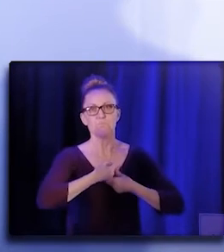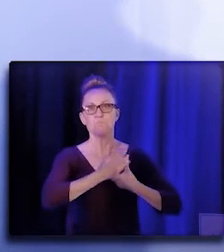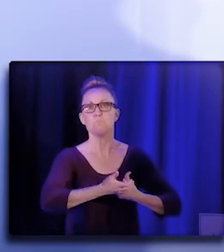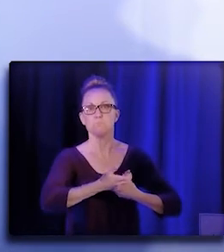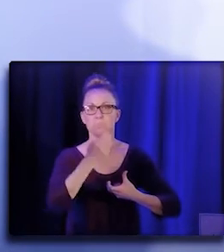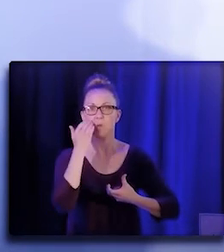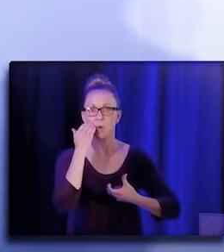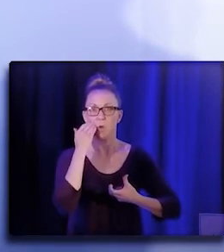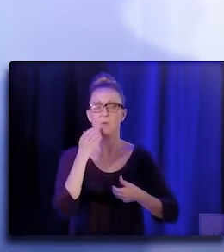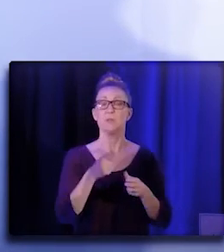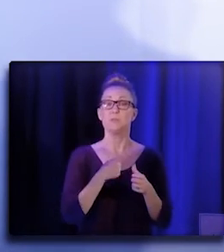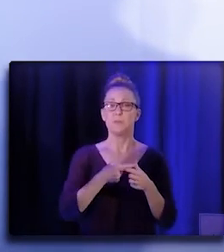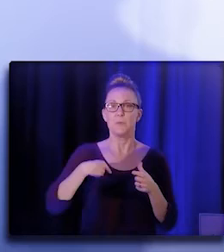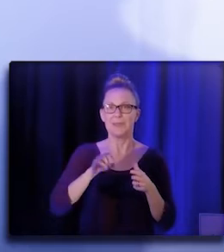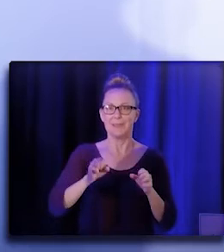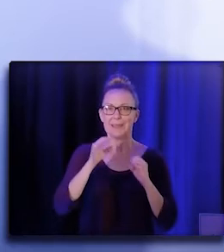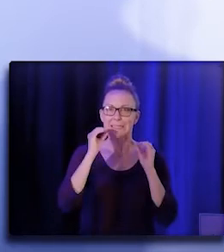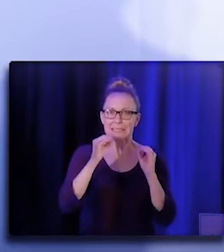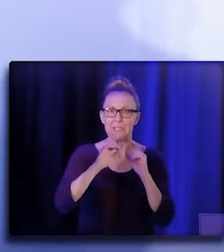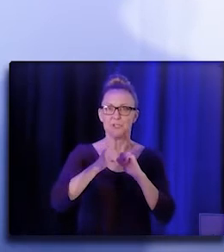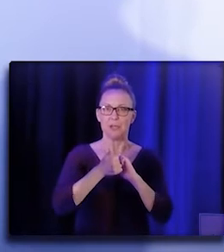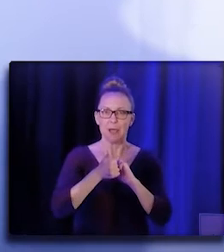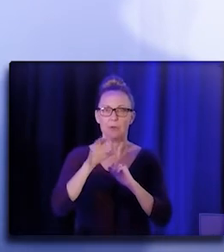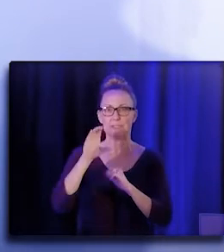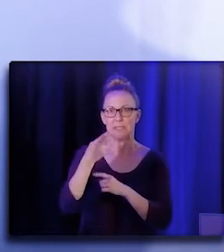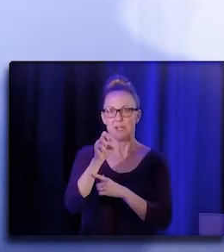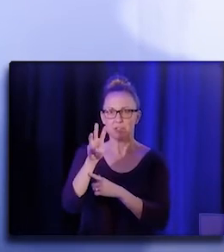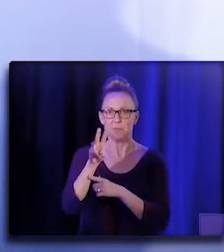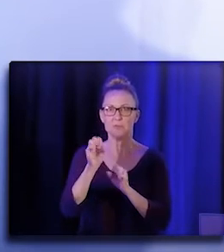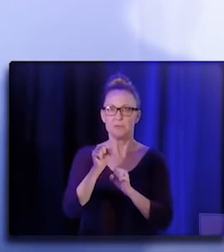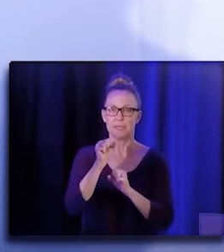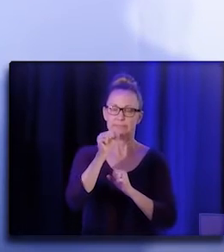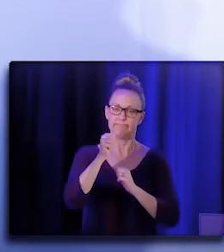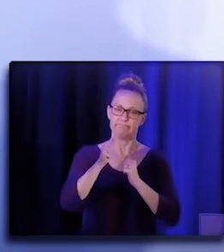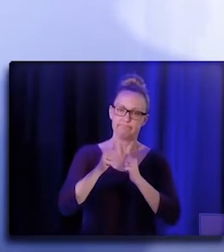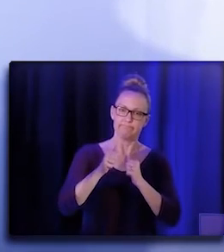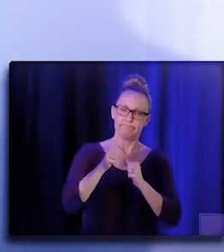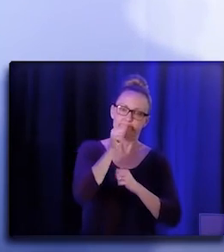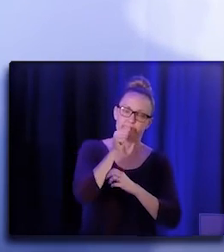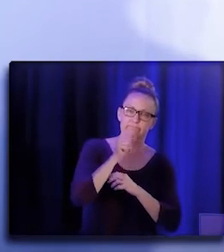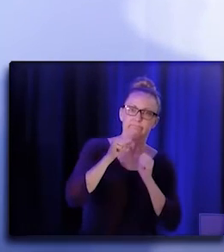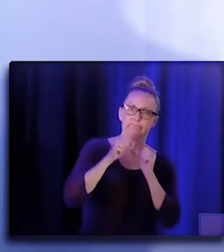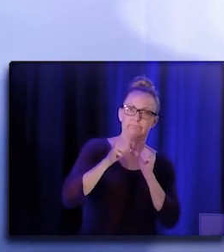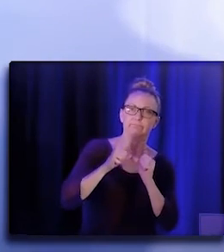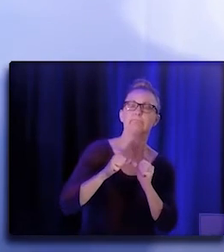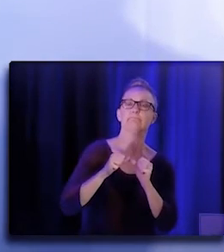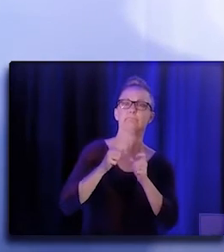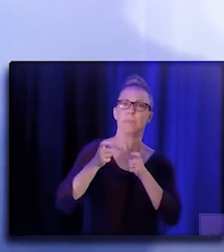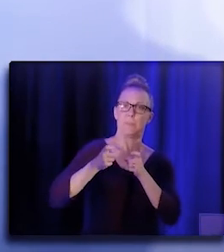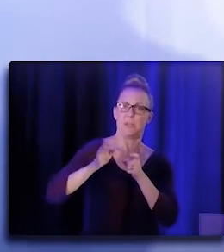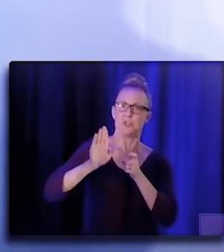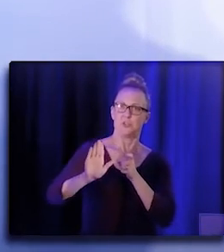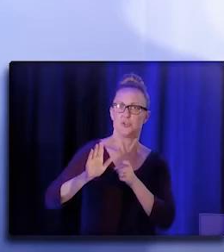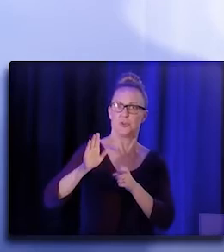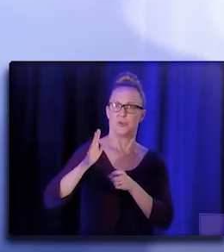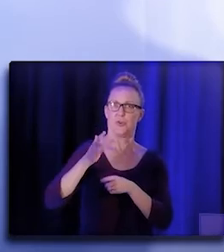and teaching secondary resilience to the CHWs, Promotores and everybody else is out there to remember this work is hard